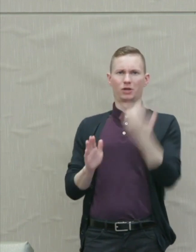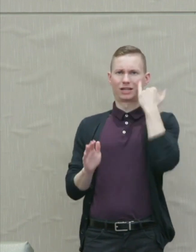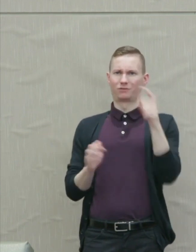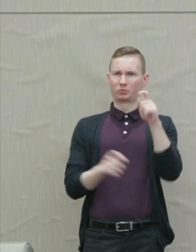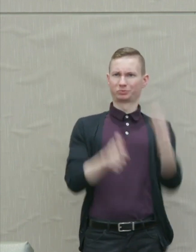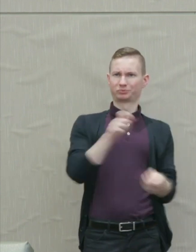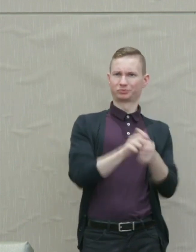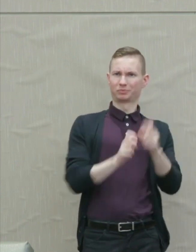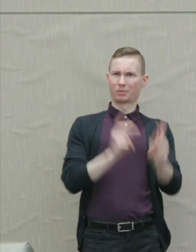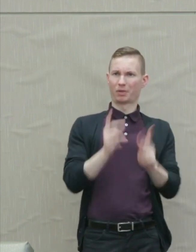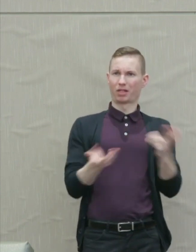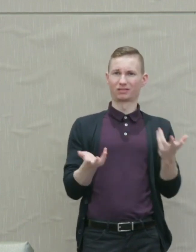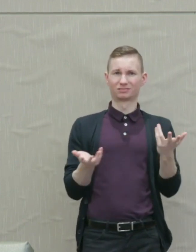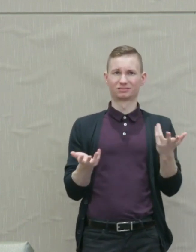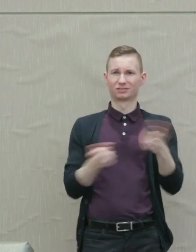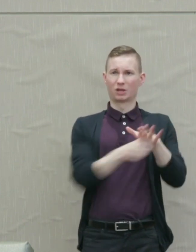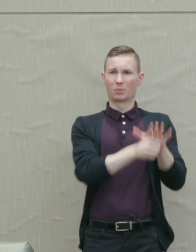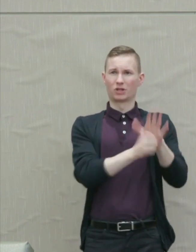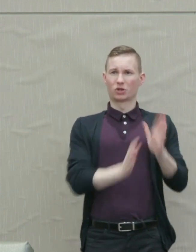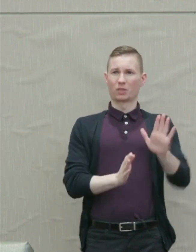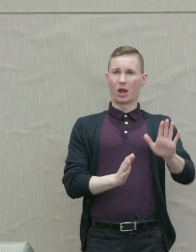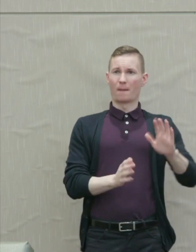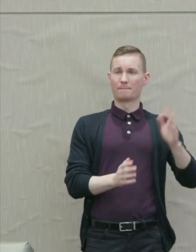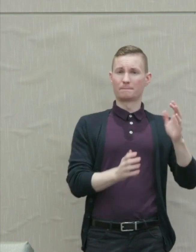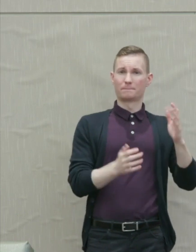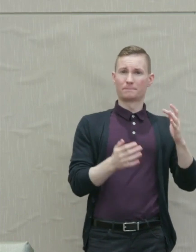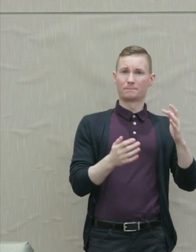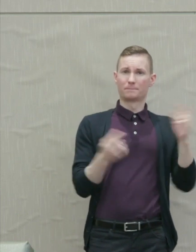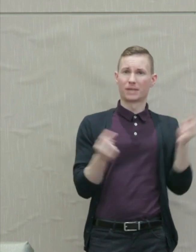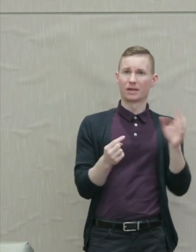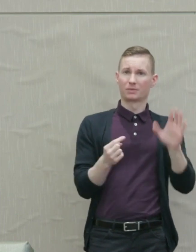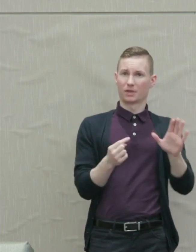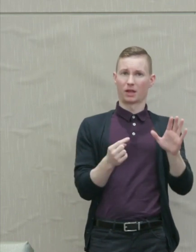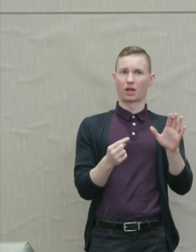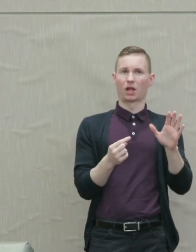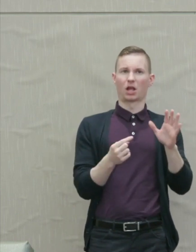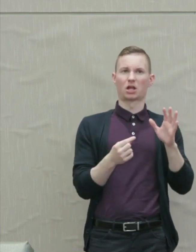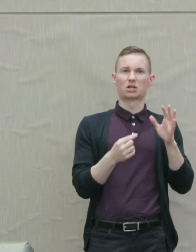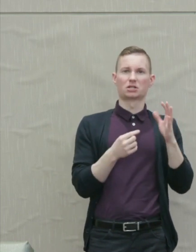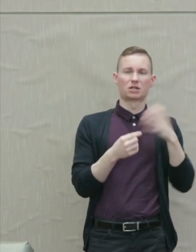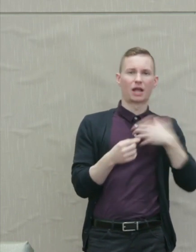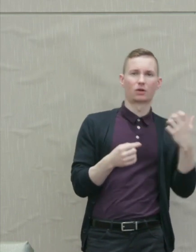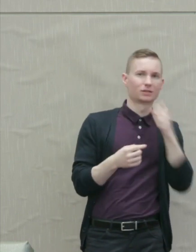The oppressor's pain and lowering do not make the afflicted free, only an intelligent and